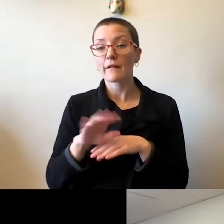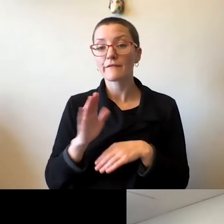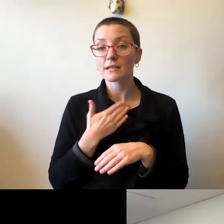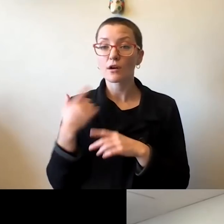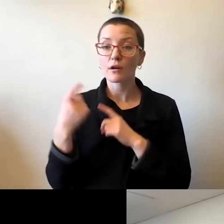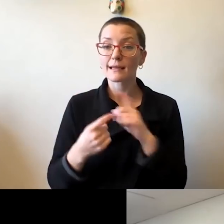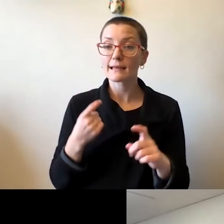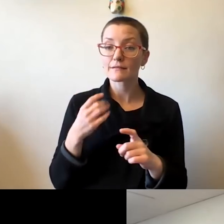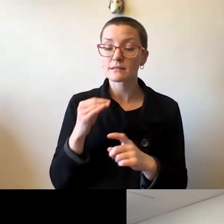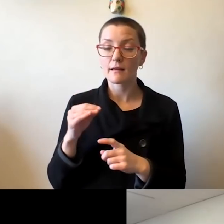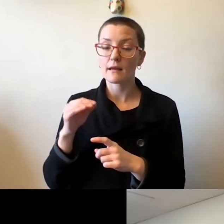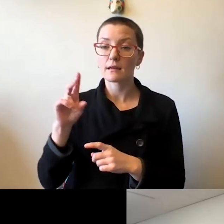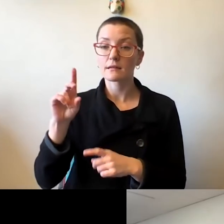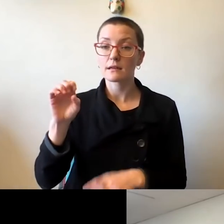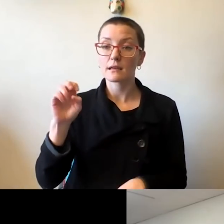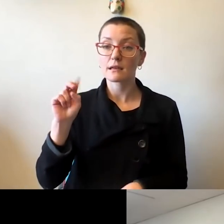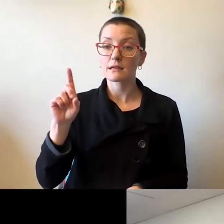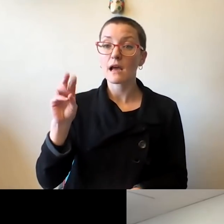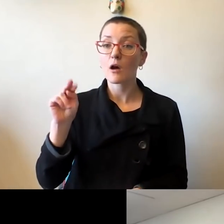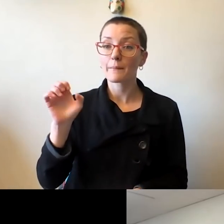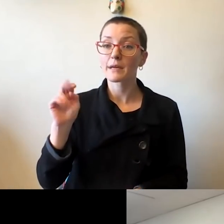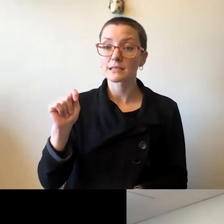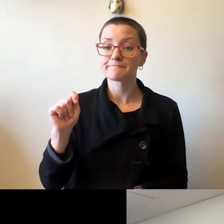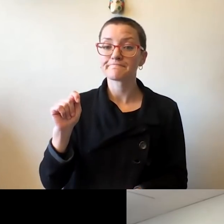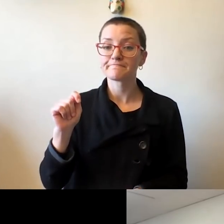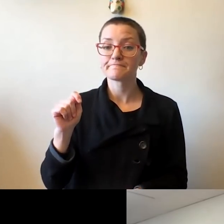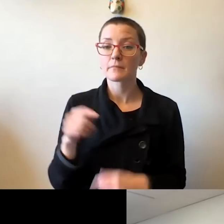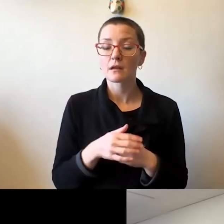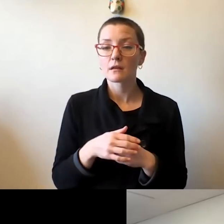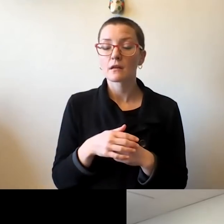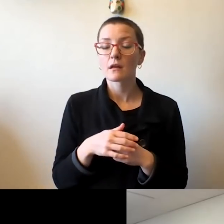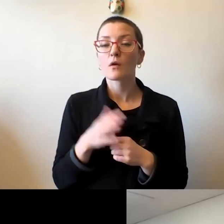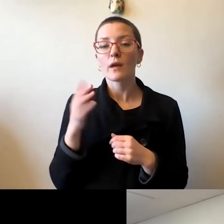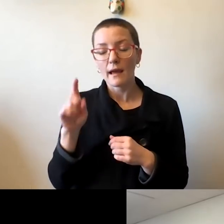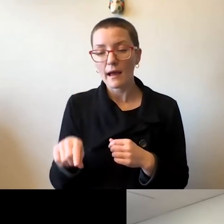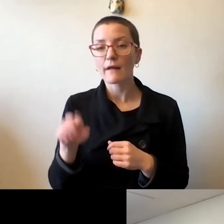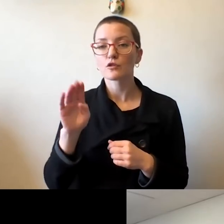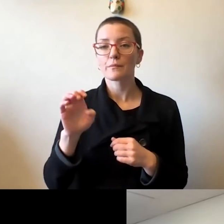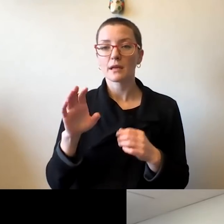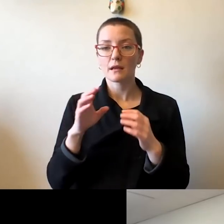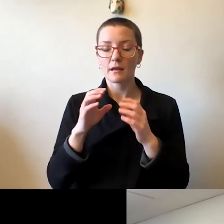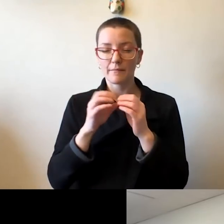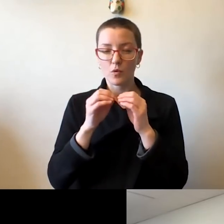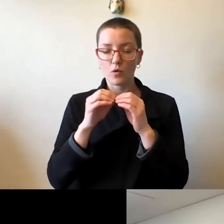There is uncertainty out there that gets in the way. So we have to be extra vigilant to make sure